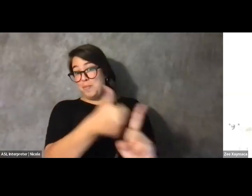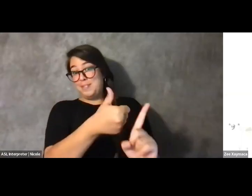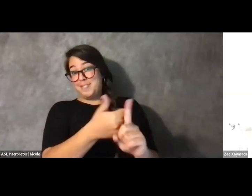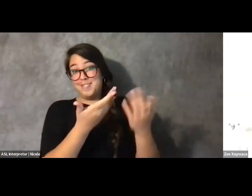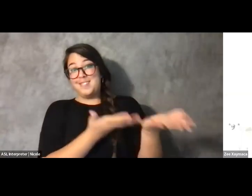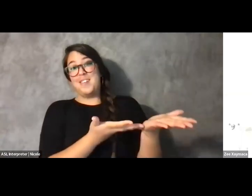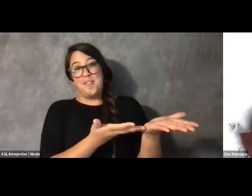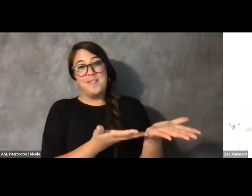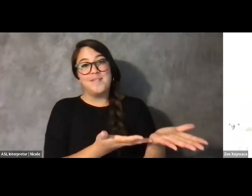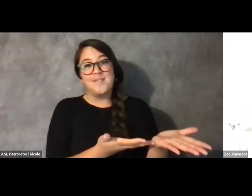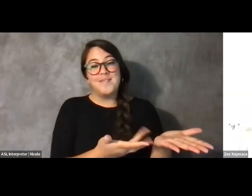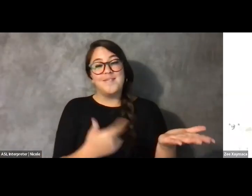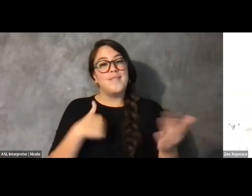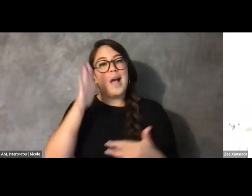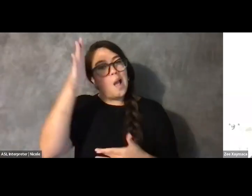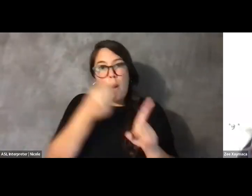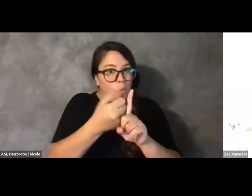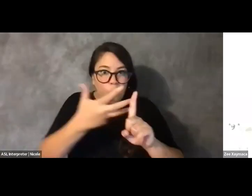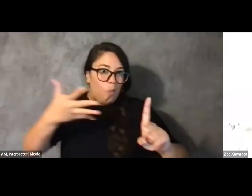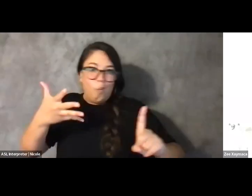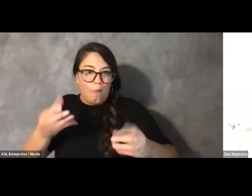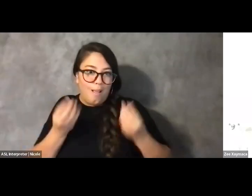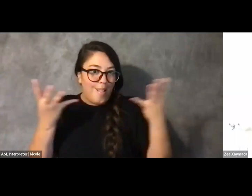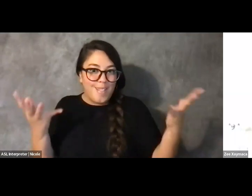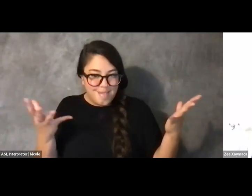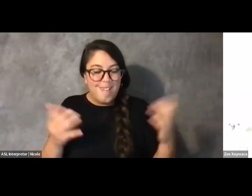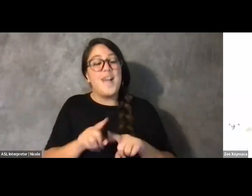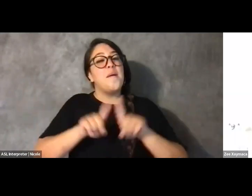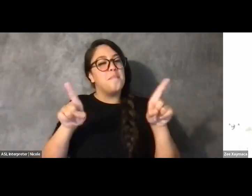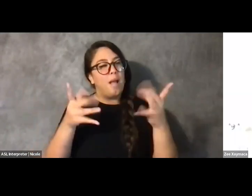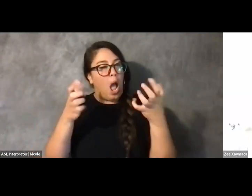so I'm not going to expound too much on that, except to say that it is